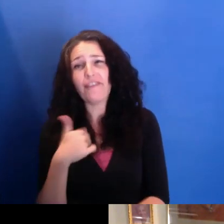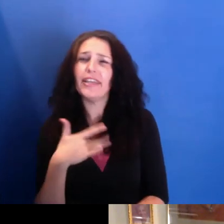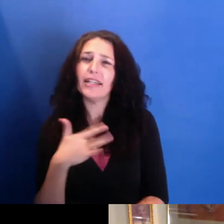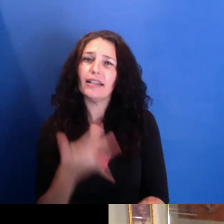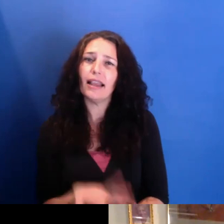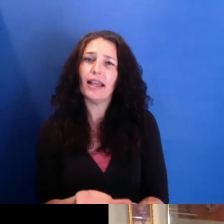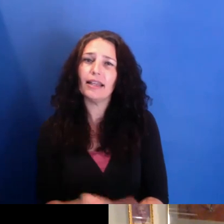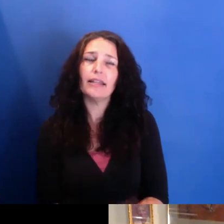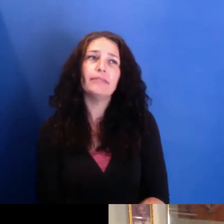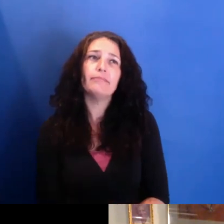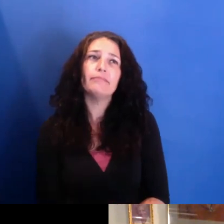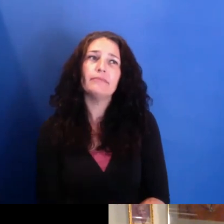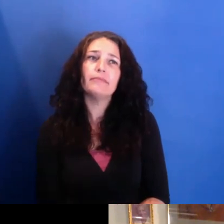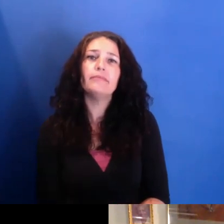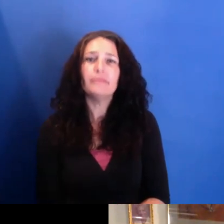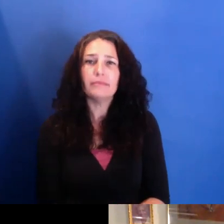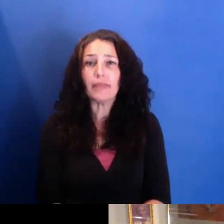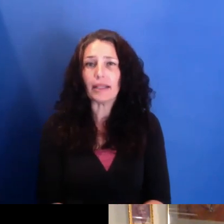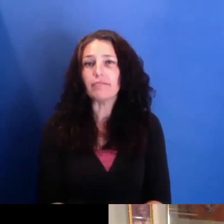that there's work needed here.